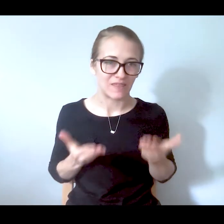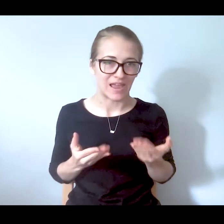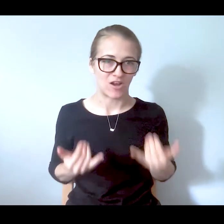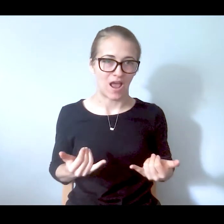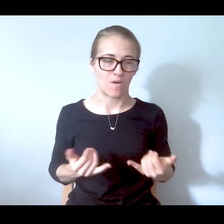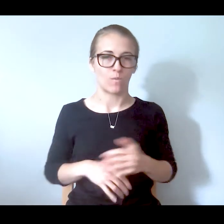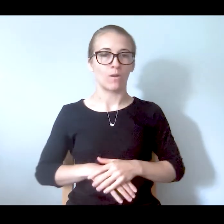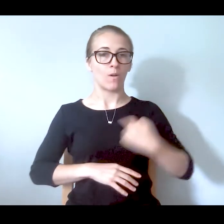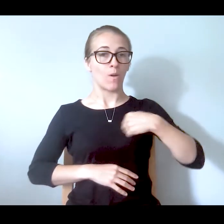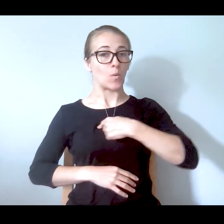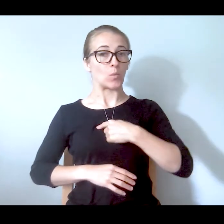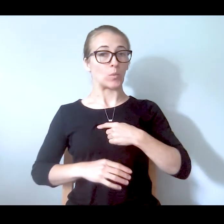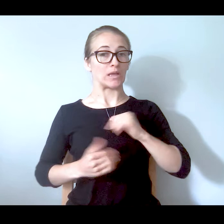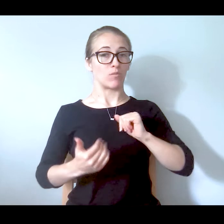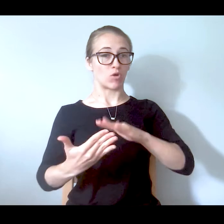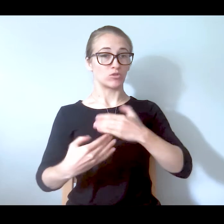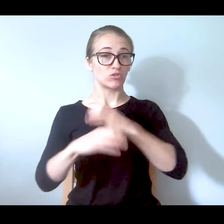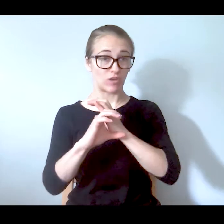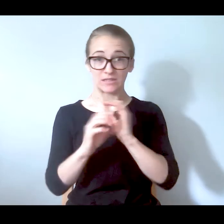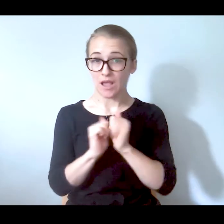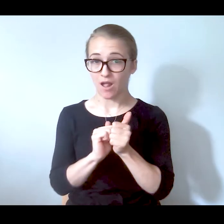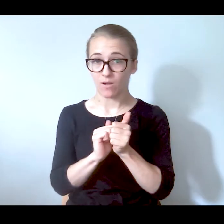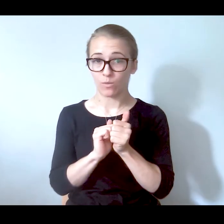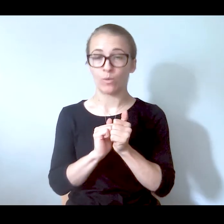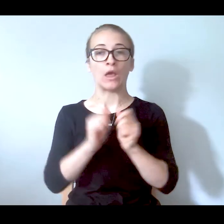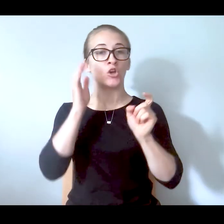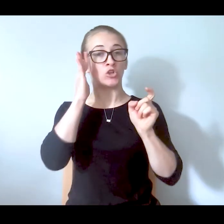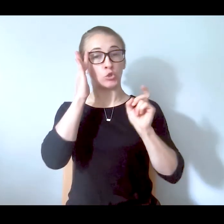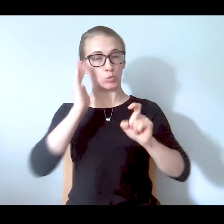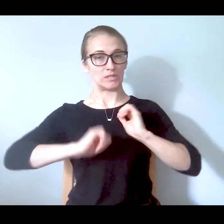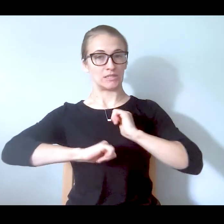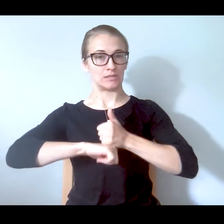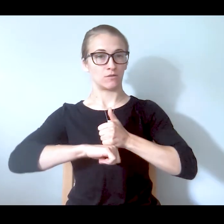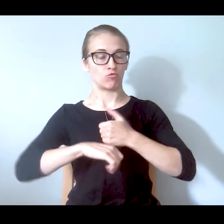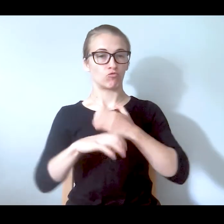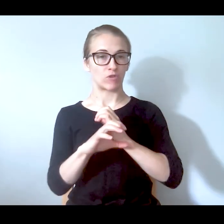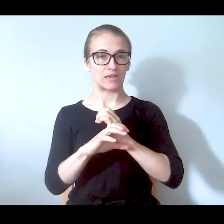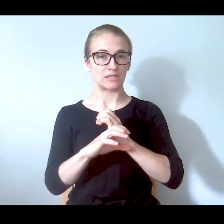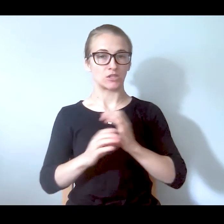The way we looked at it, you need to intercept that